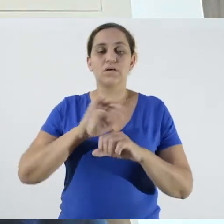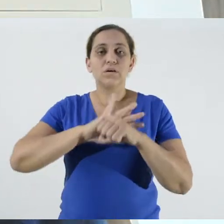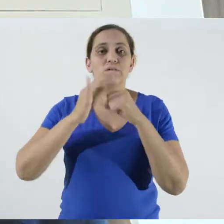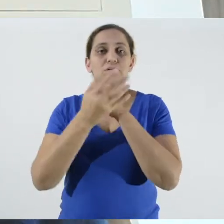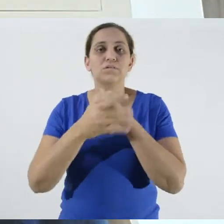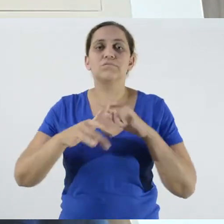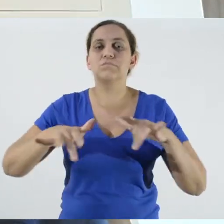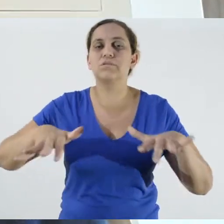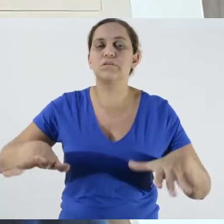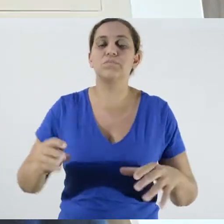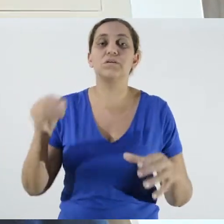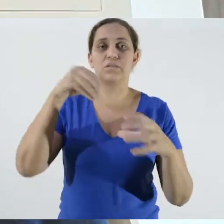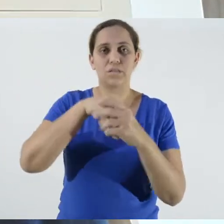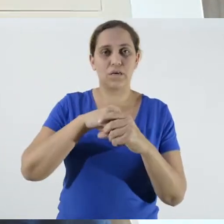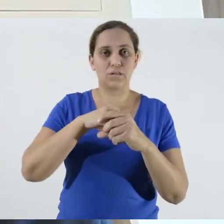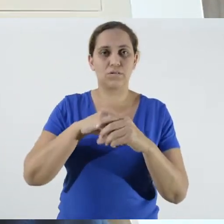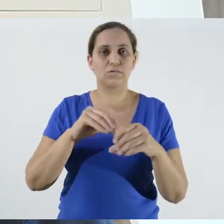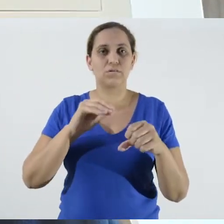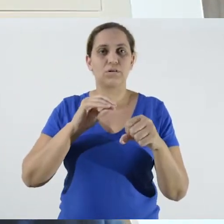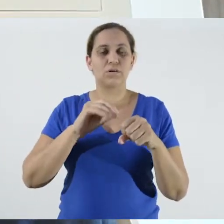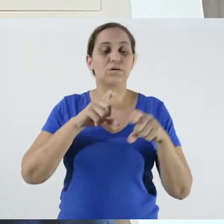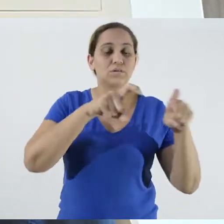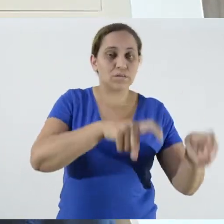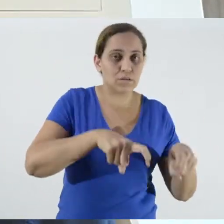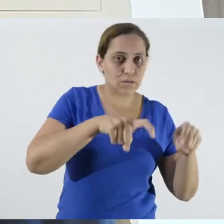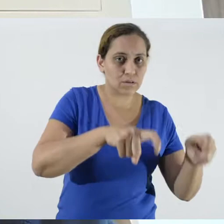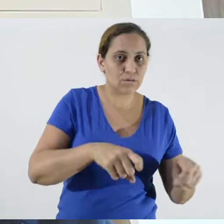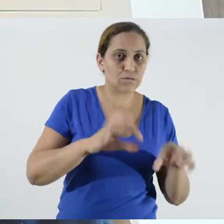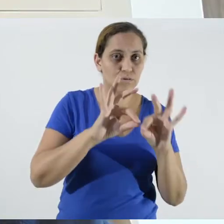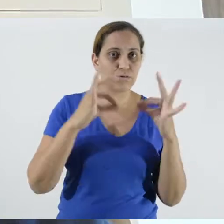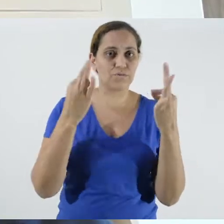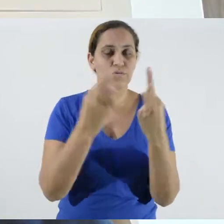family farming in São Paulo? According to Grassi